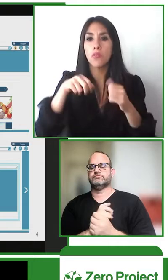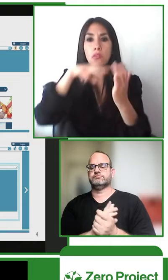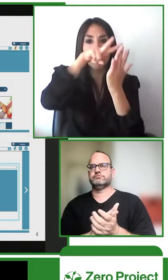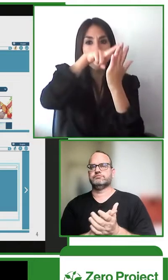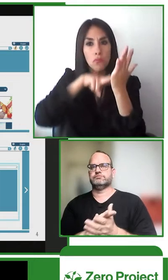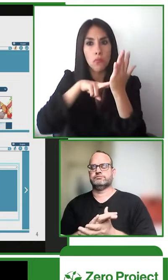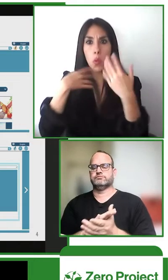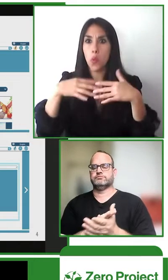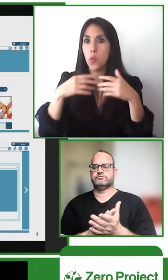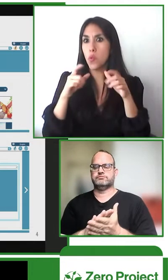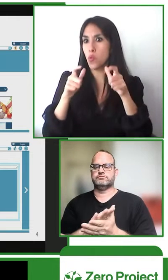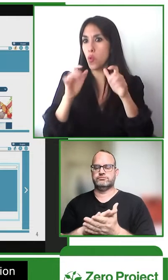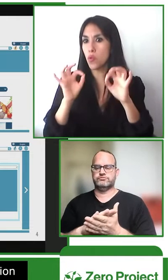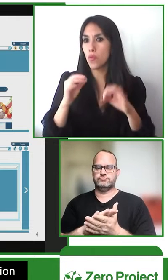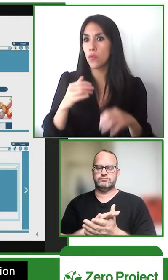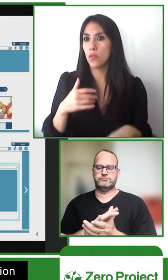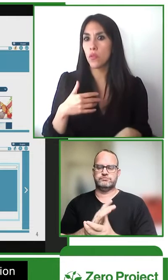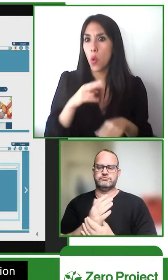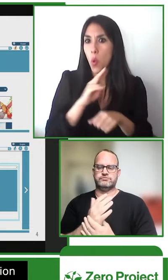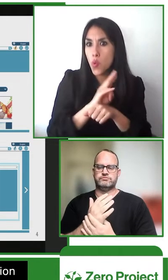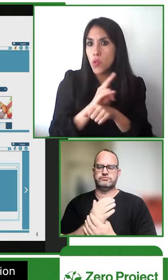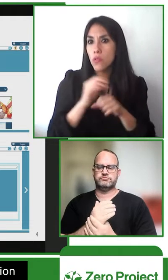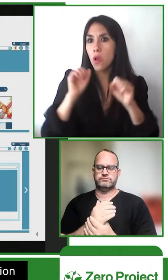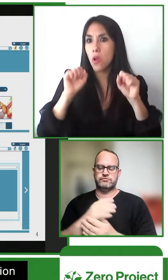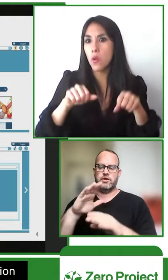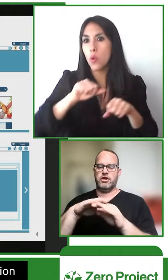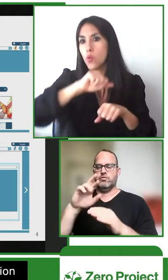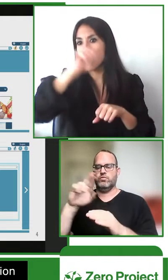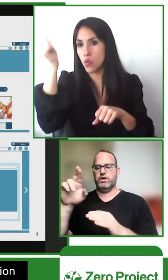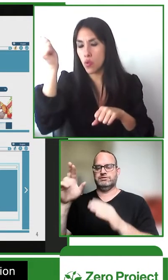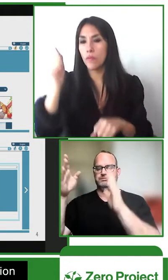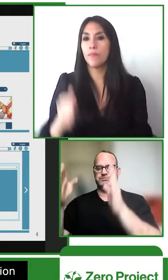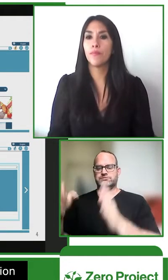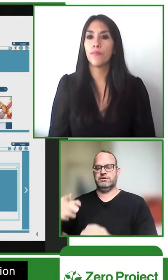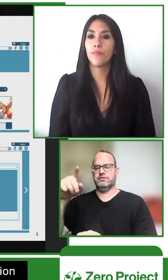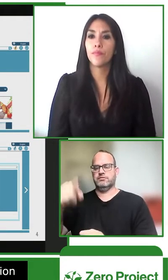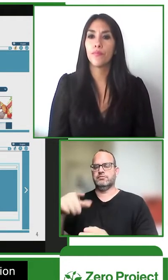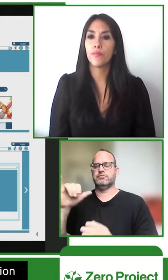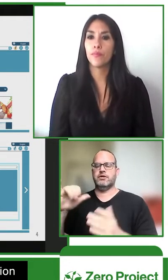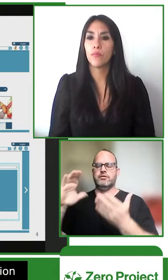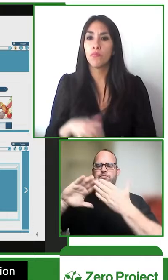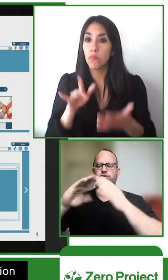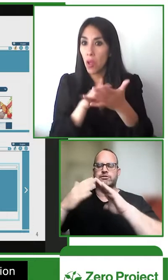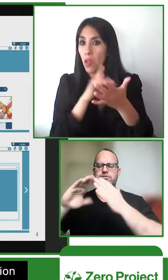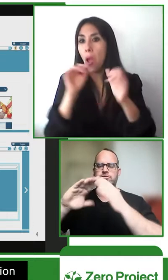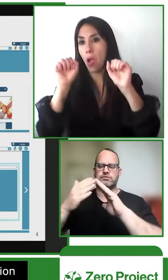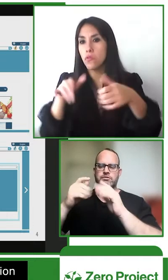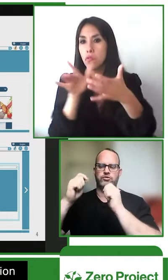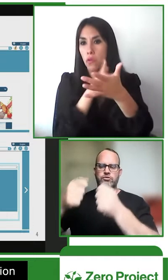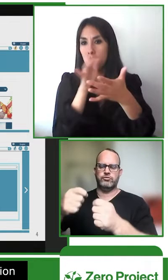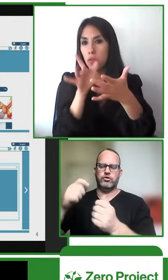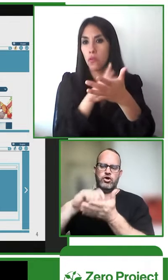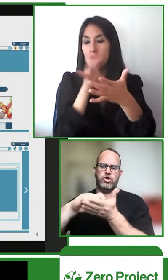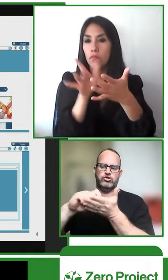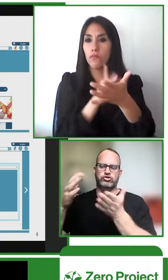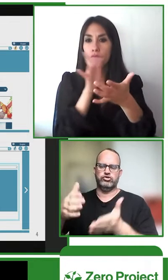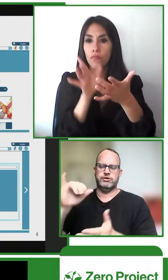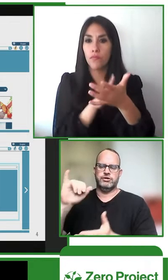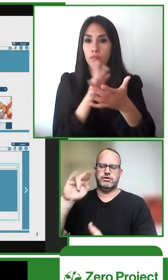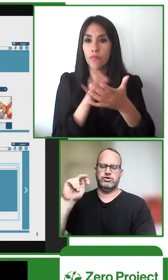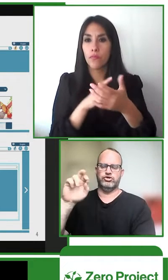if you're using a real book on the right side these are images of